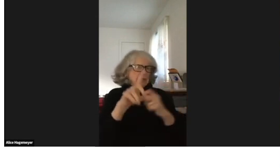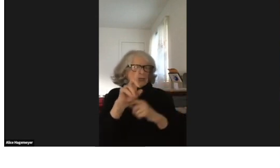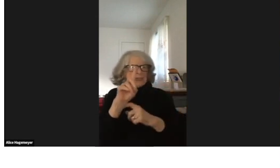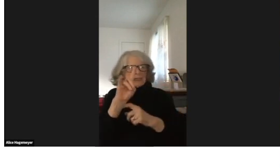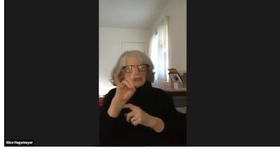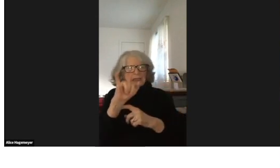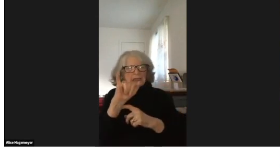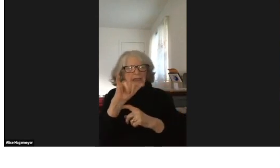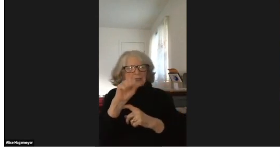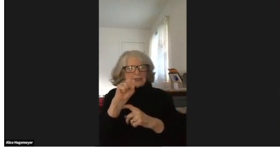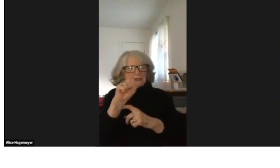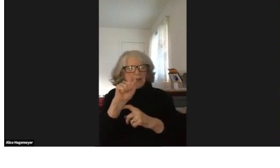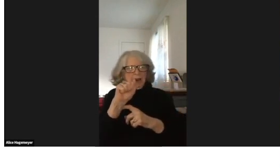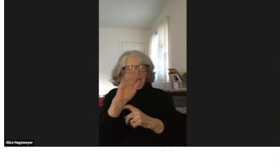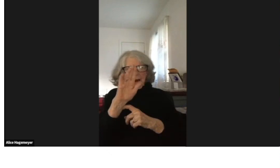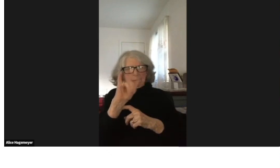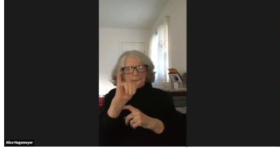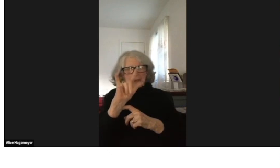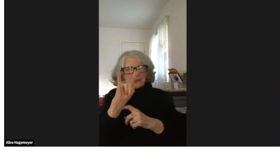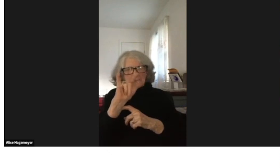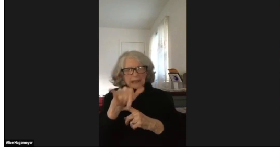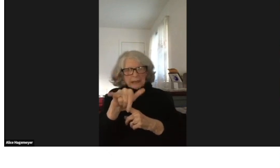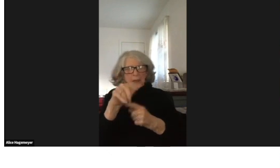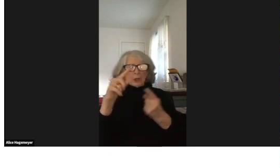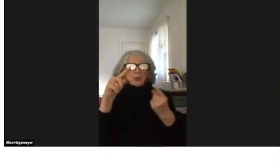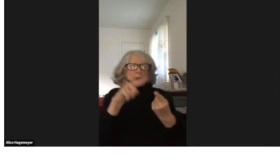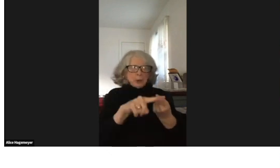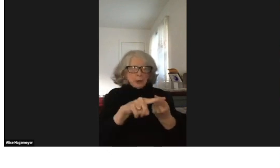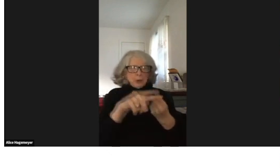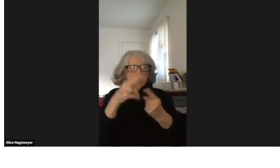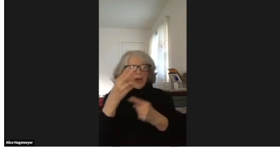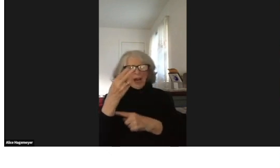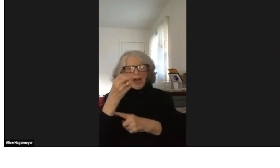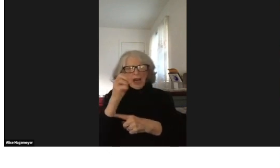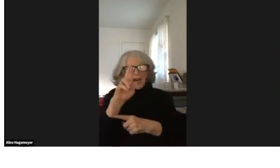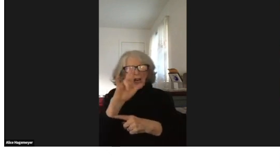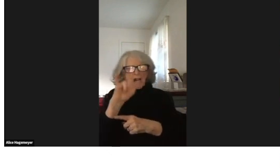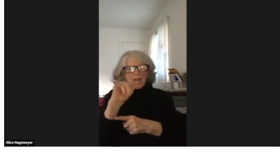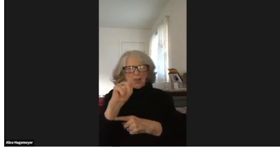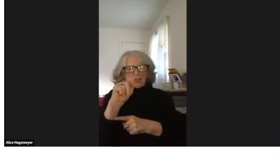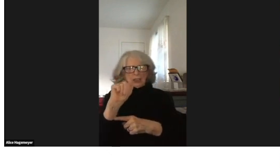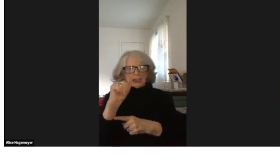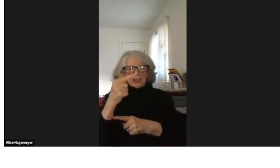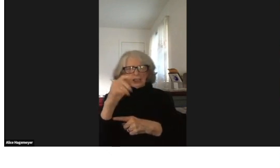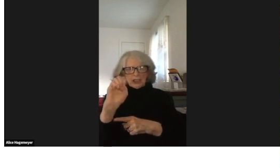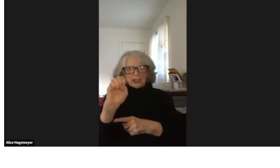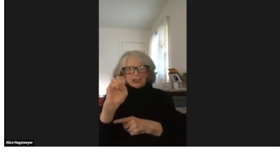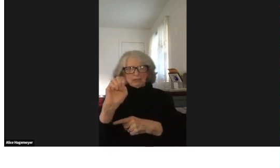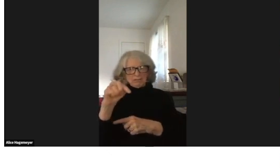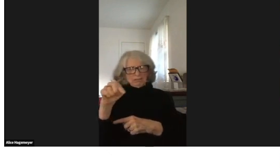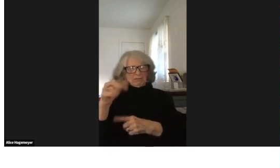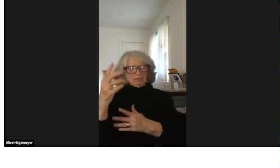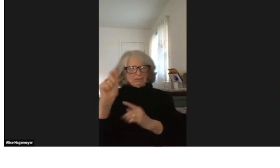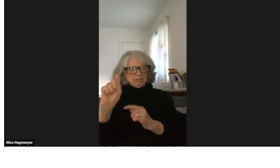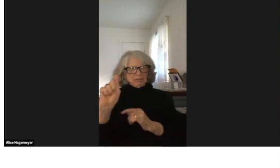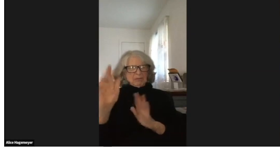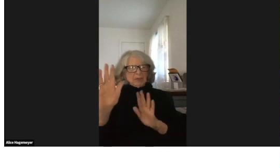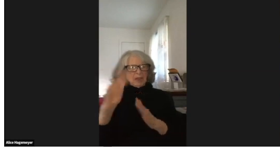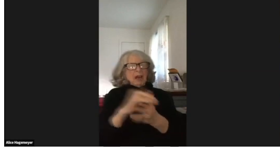The deaf of many cultures, from disability to heritage.